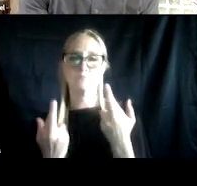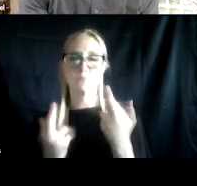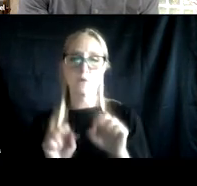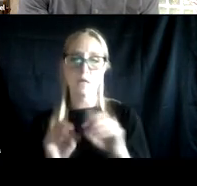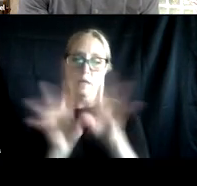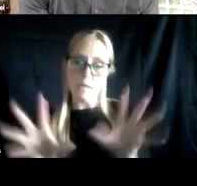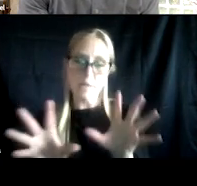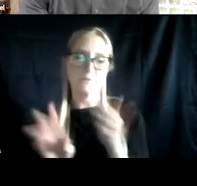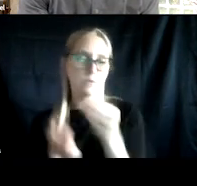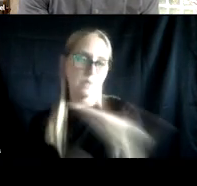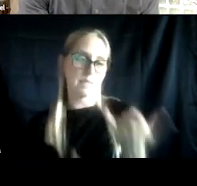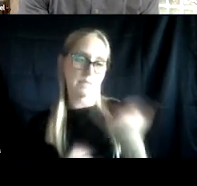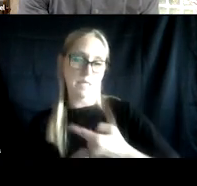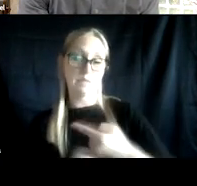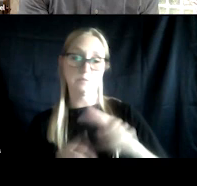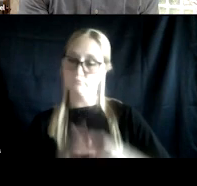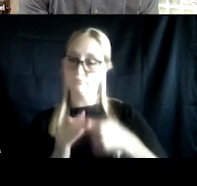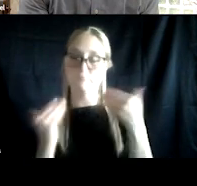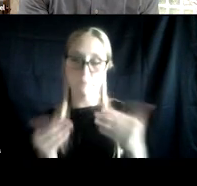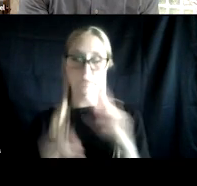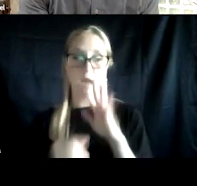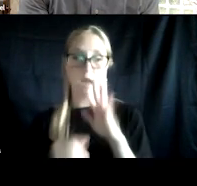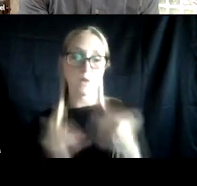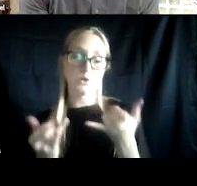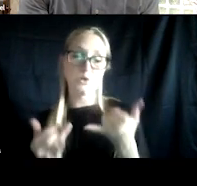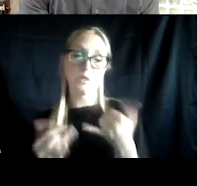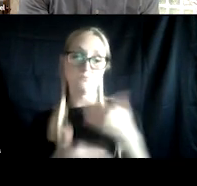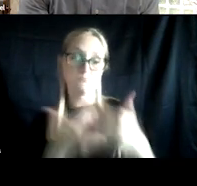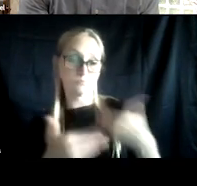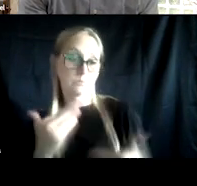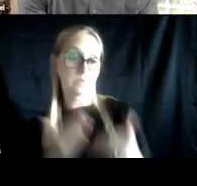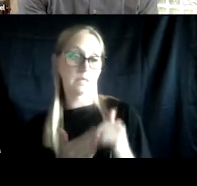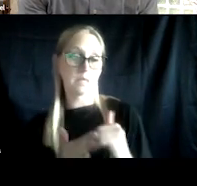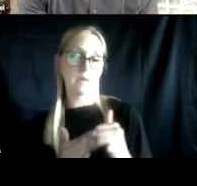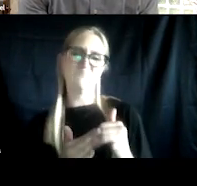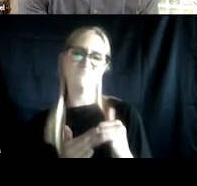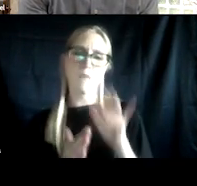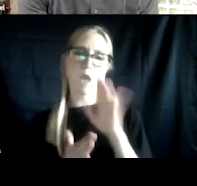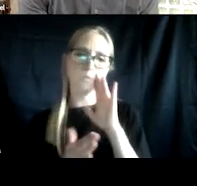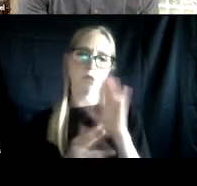So let's just jump right on in and talk about the current trends morphing off of what Dr. Stimmel just left off with.